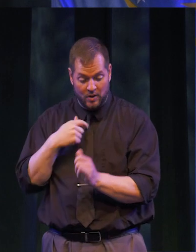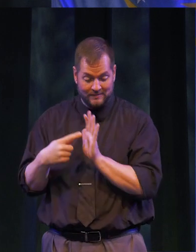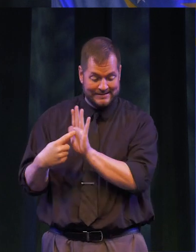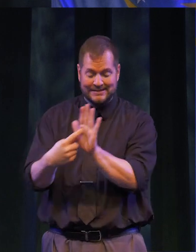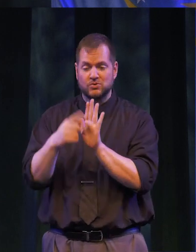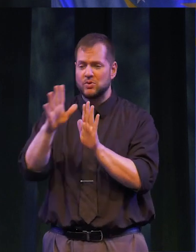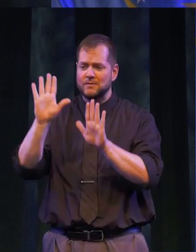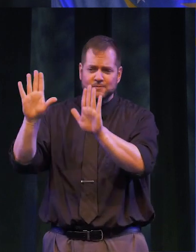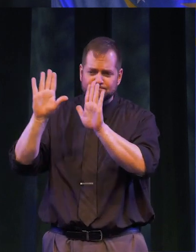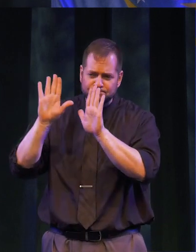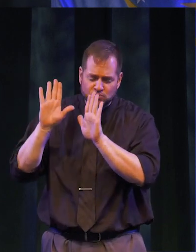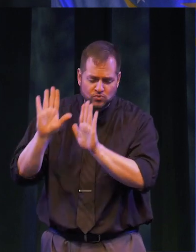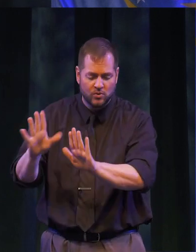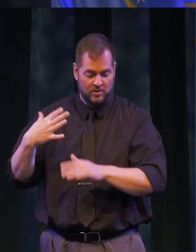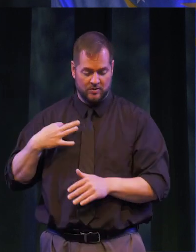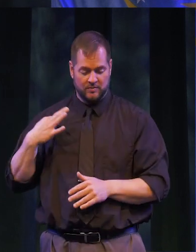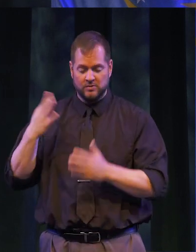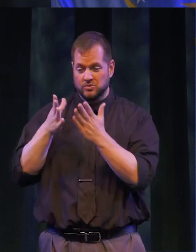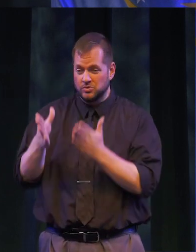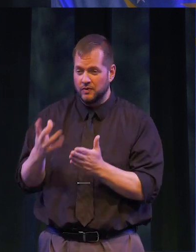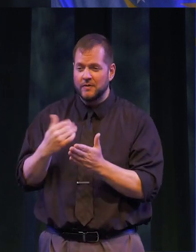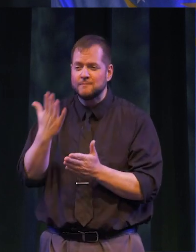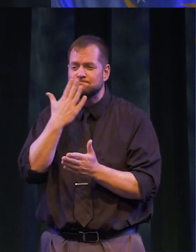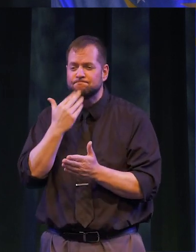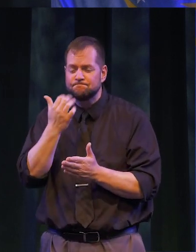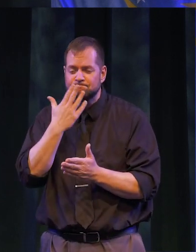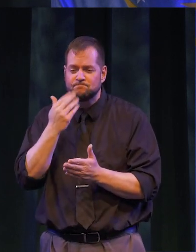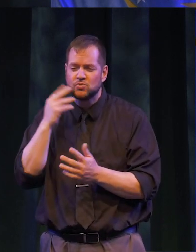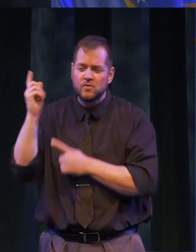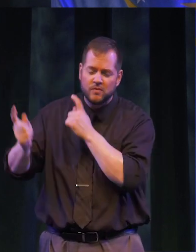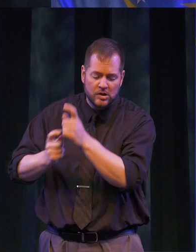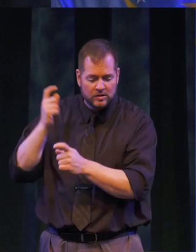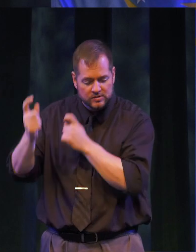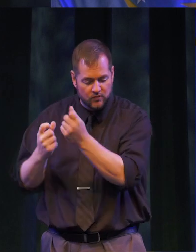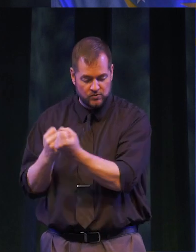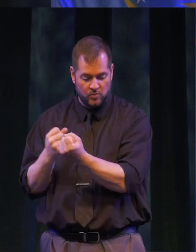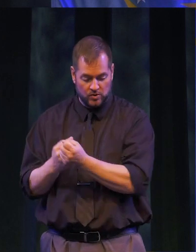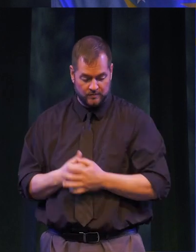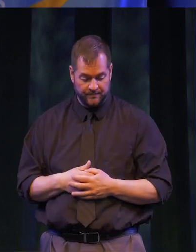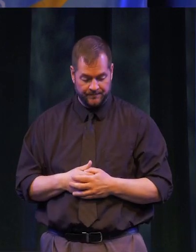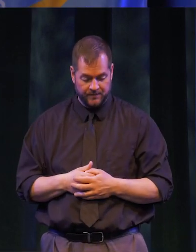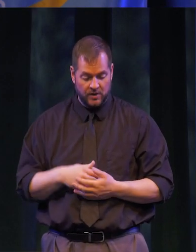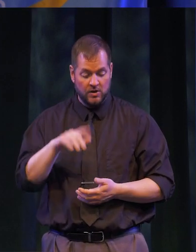HAVE DEMONSTRATED EXTRAORDINARY VOLUNTEER SERVICE AND GENEROUS PHILANTHROPIC SUPPORT.